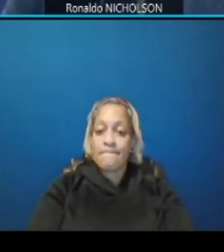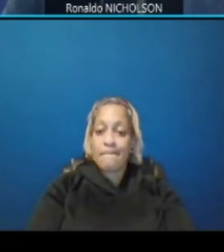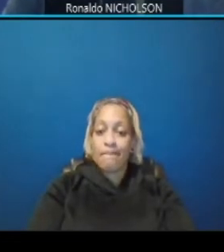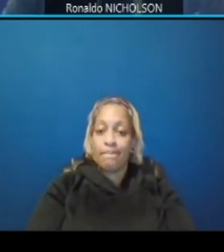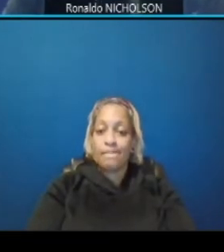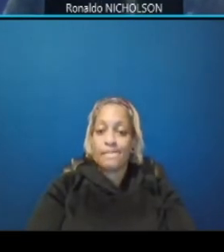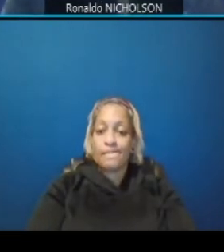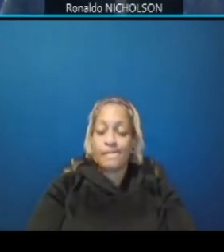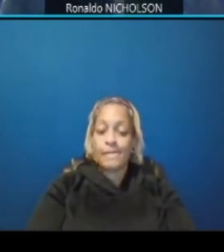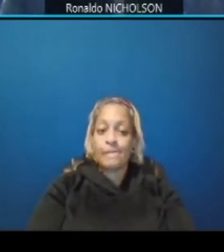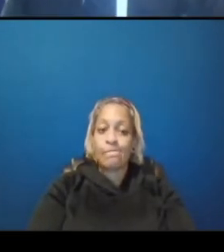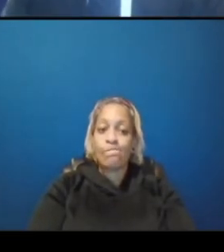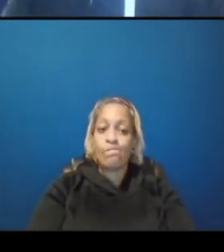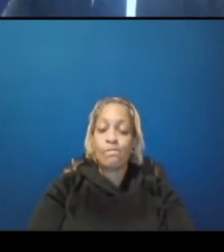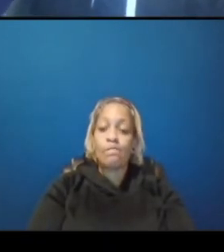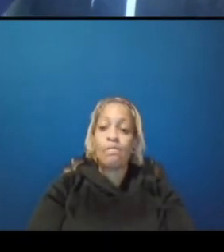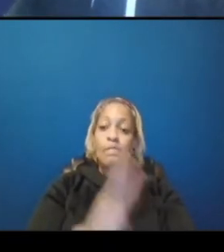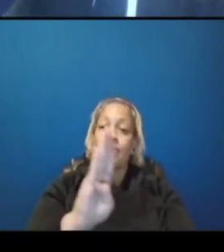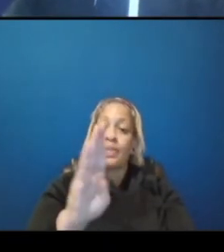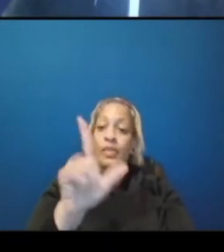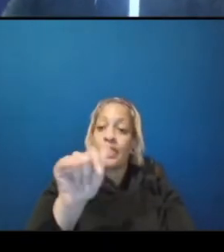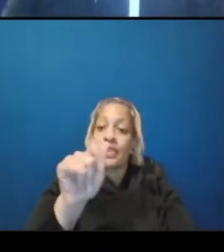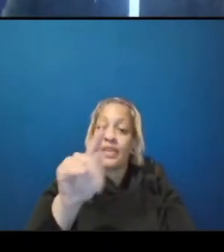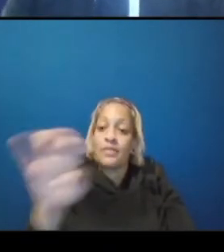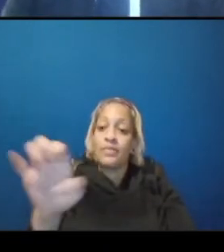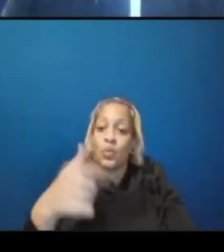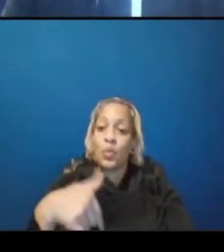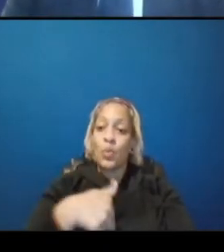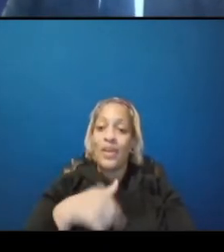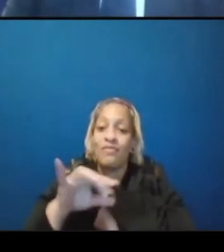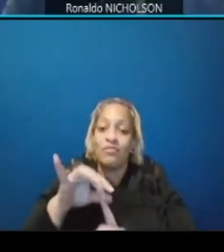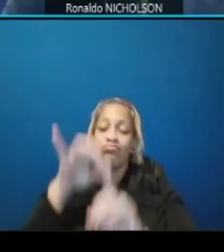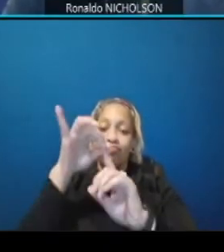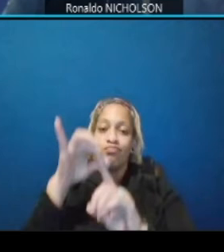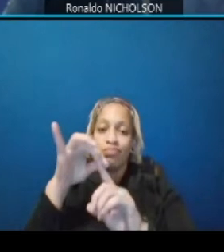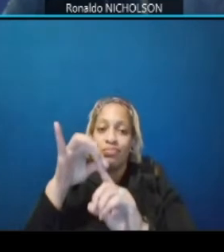at blind we have a unique angled intersection where we have bump outs